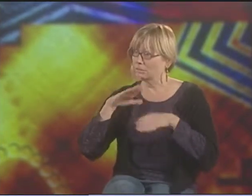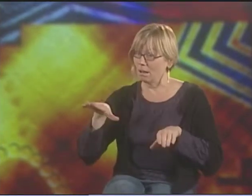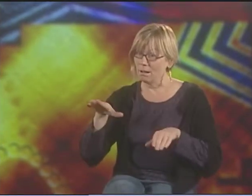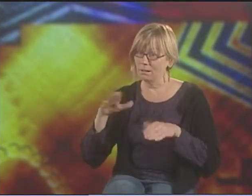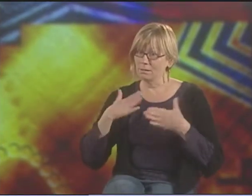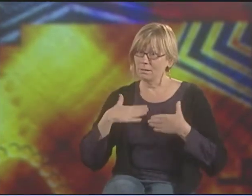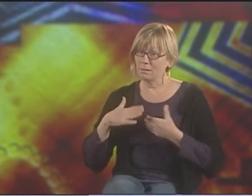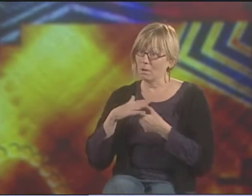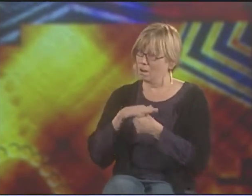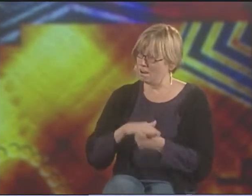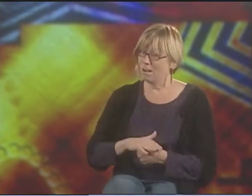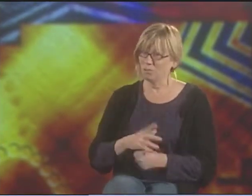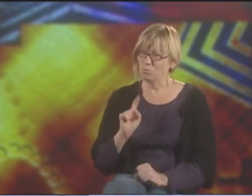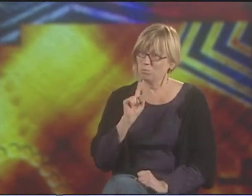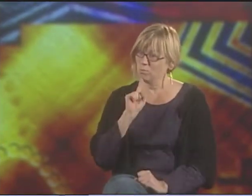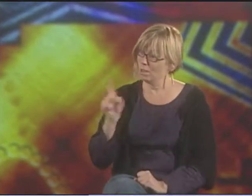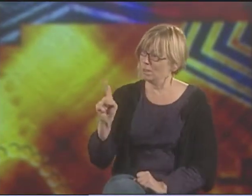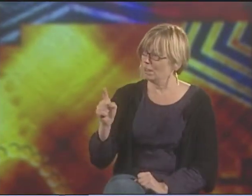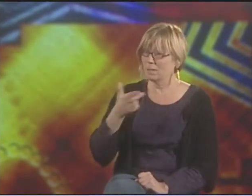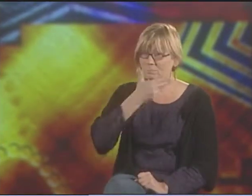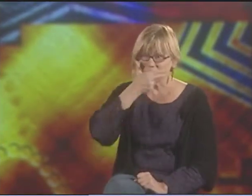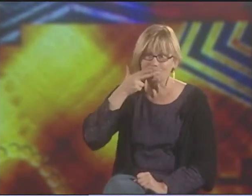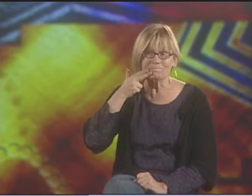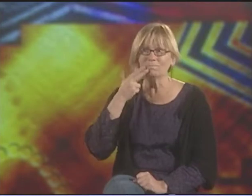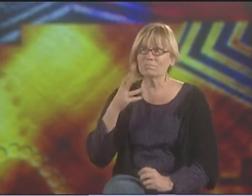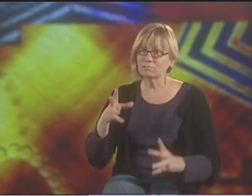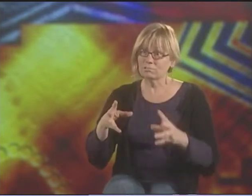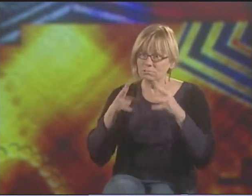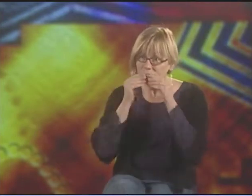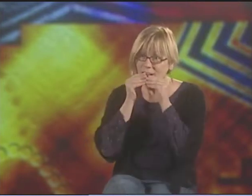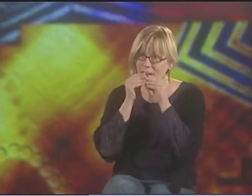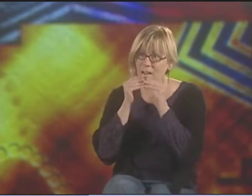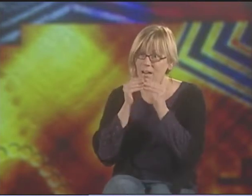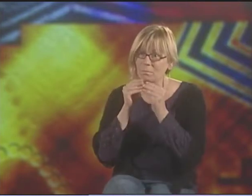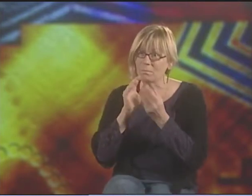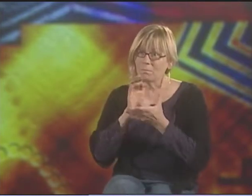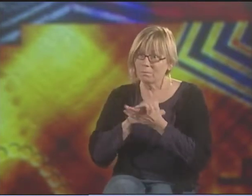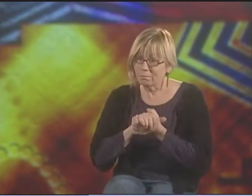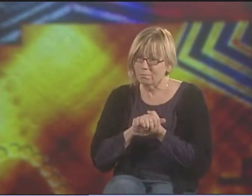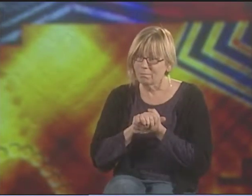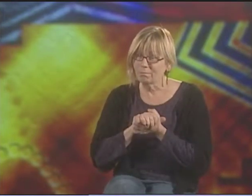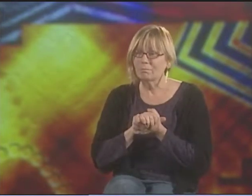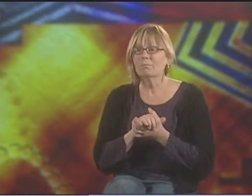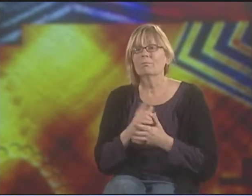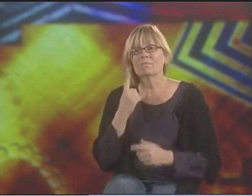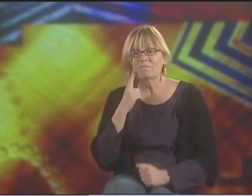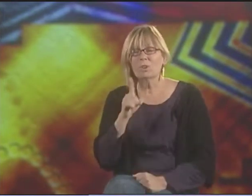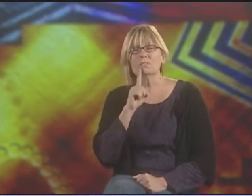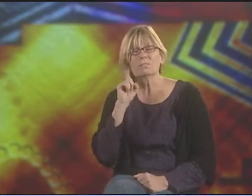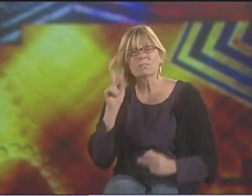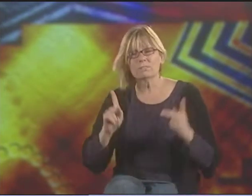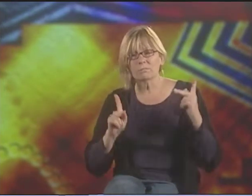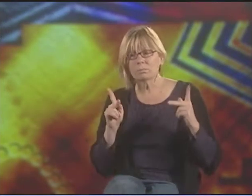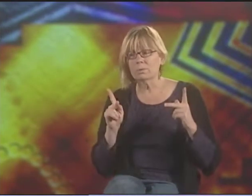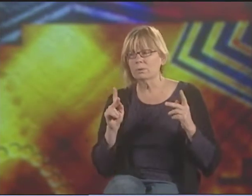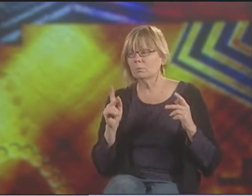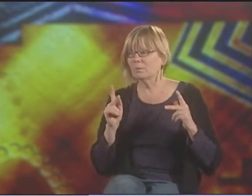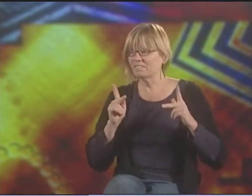WHAT HAPPENS IS THAT SILENCE HAS BEEN INTERNALIZED. THEY'VE BEEN TOLD TO SHUT UP, FOLD YOUR HANDS, BE QUIET.